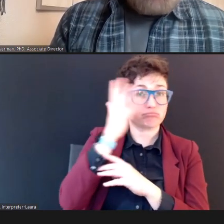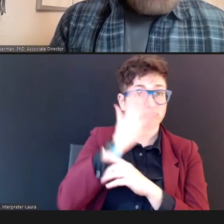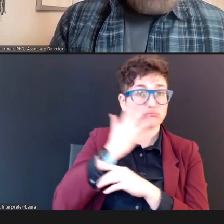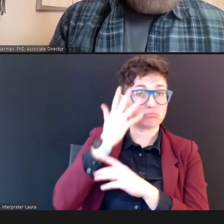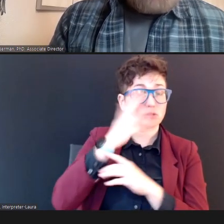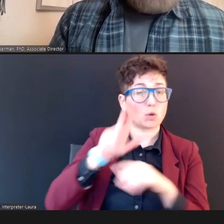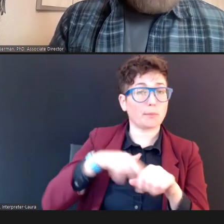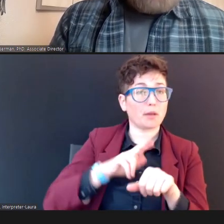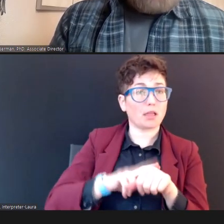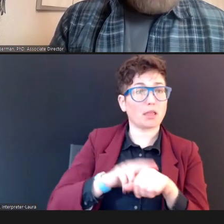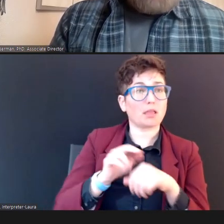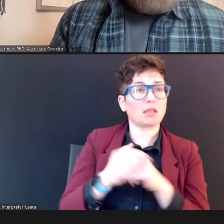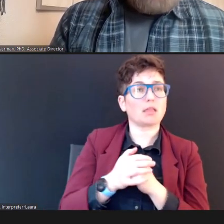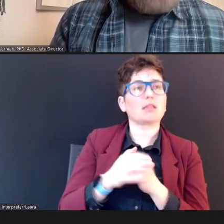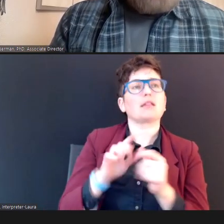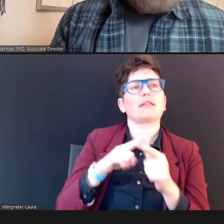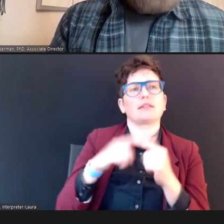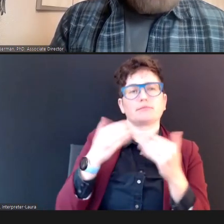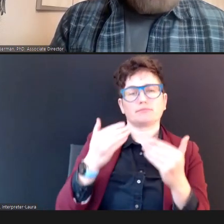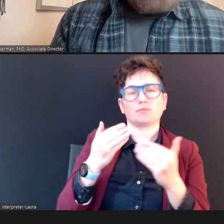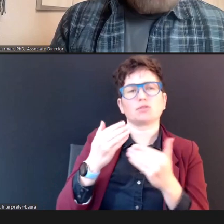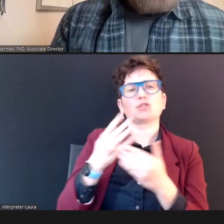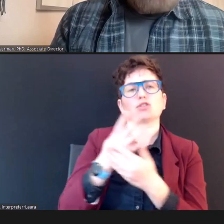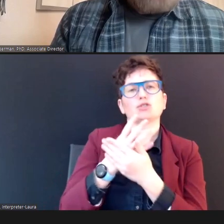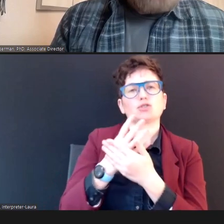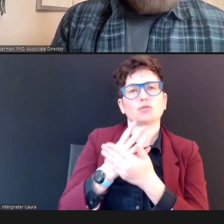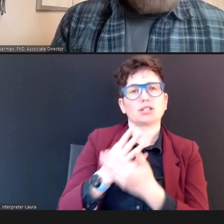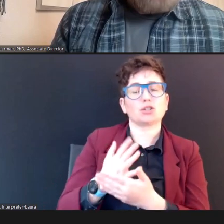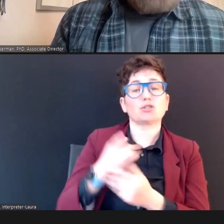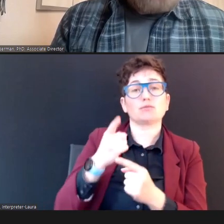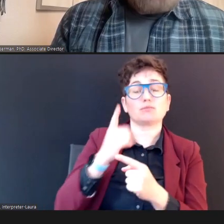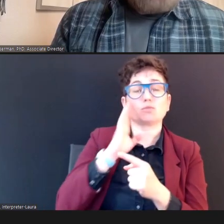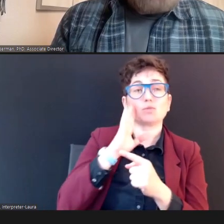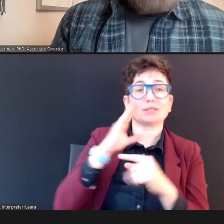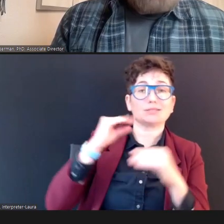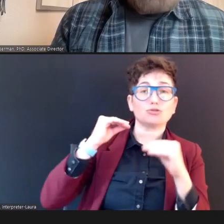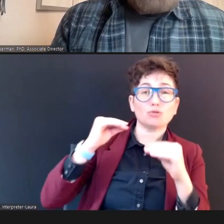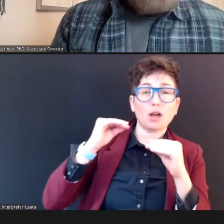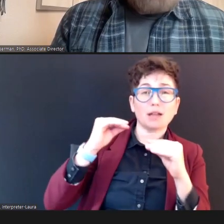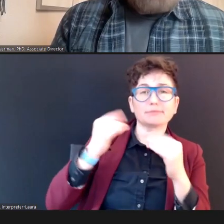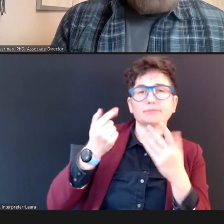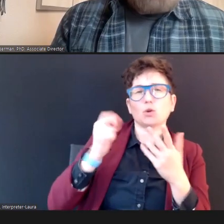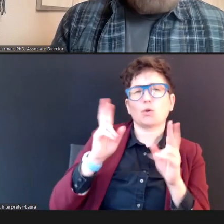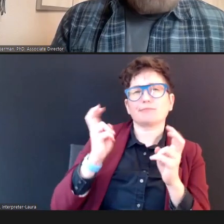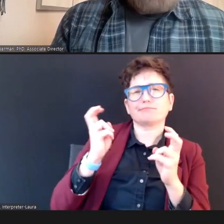then use the screener, or going to instruct or, what we call, "condition", we're going to condition or instruct the Child how